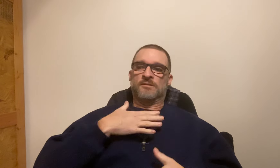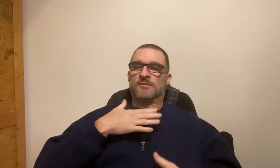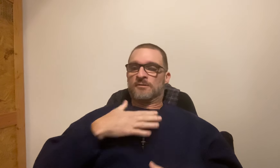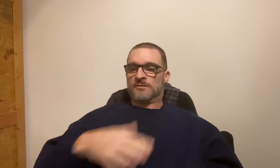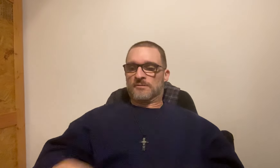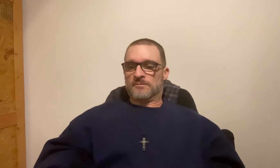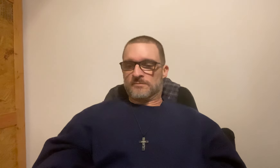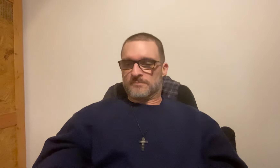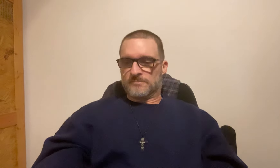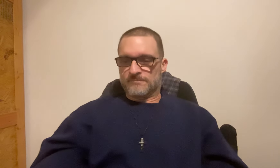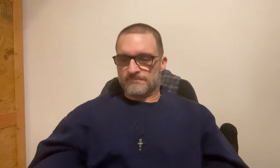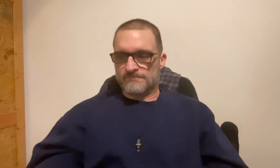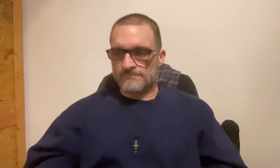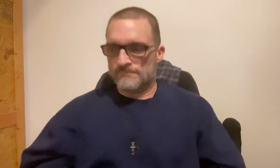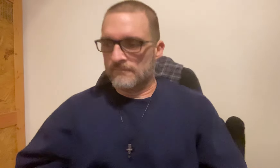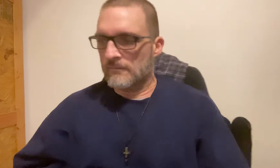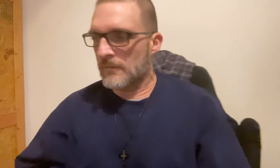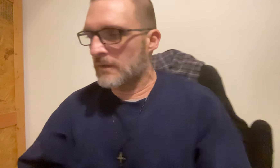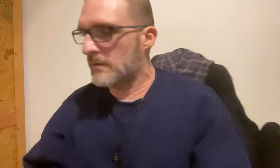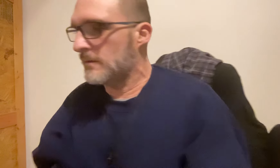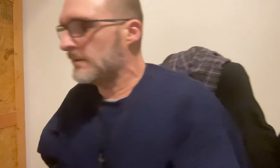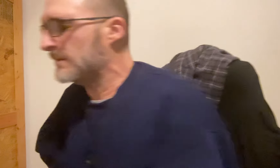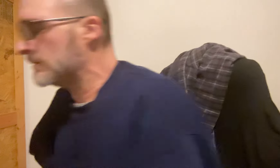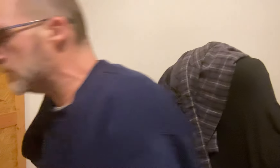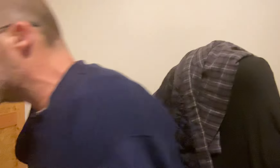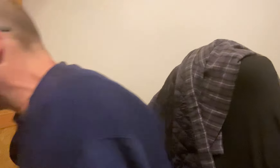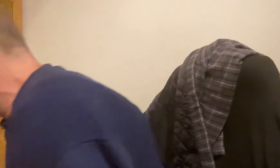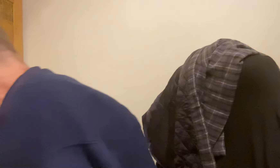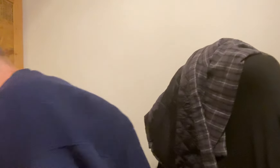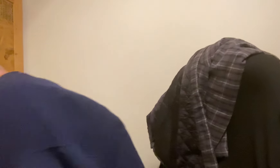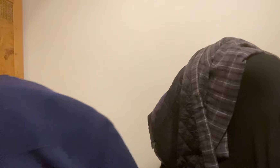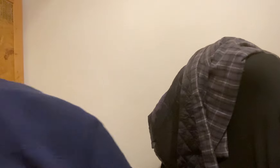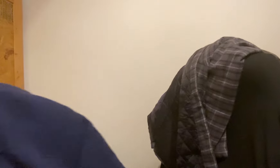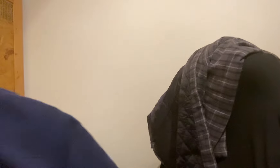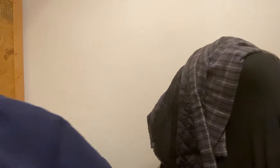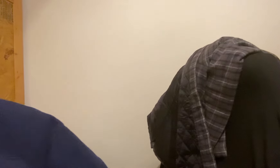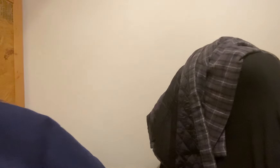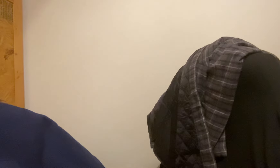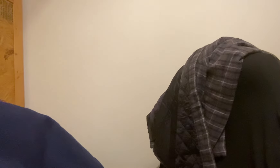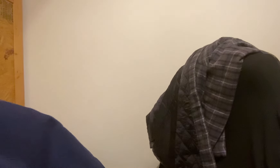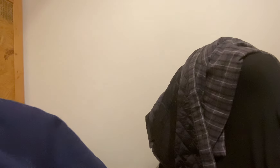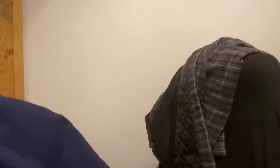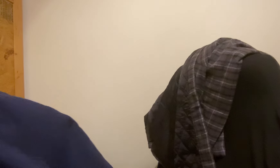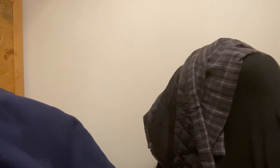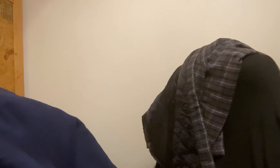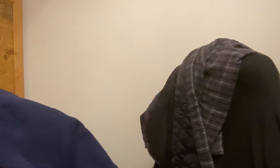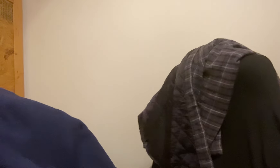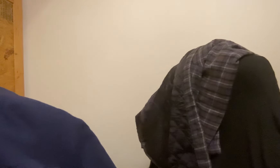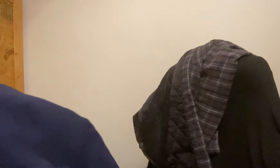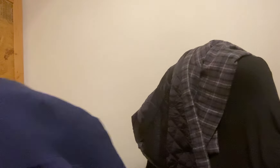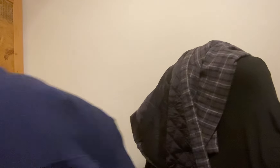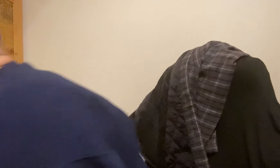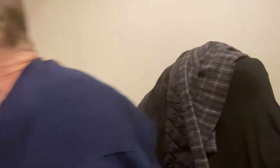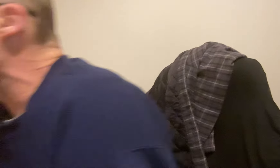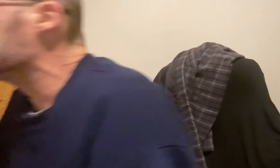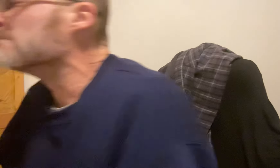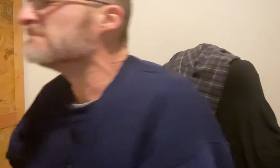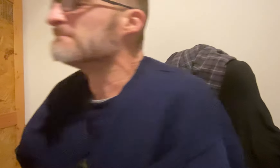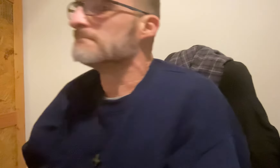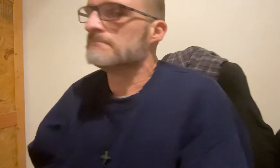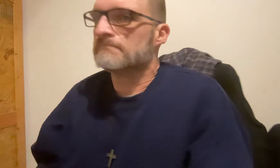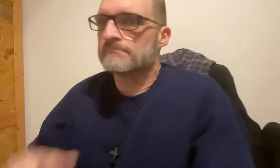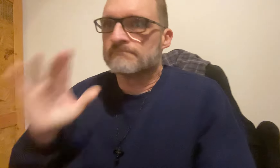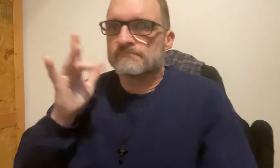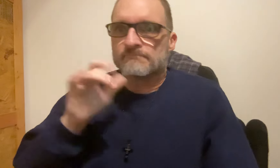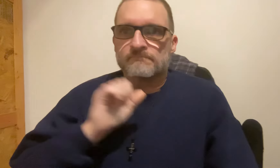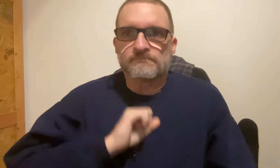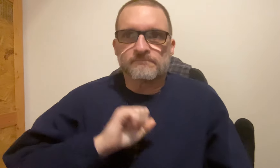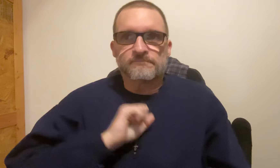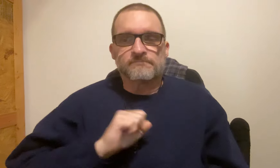Then I went to bed and was still trying to catch my breath.